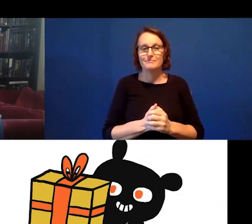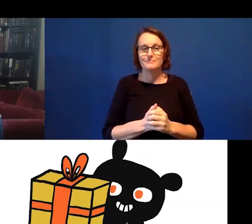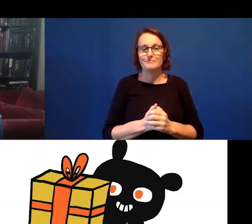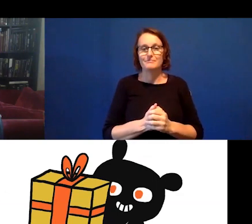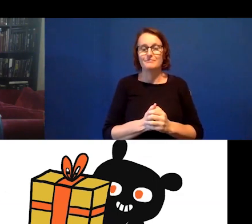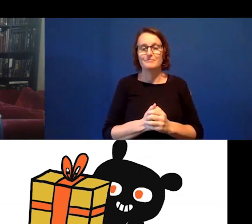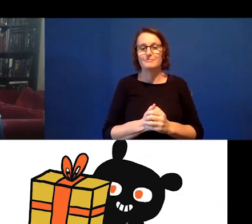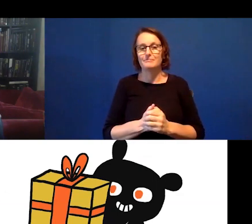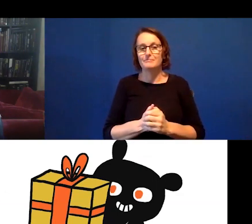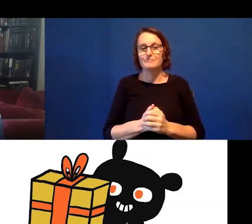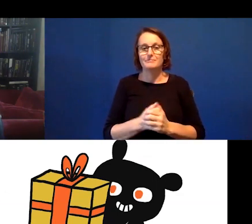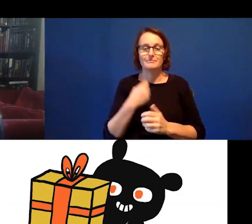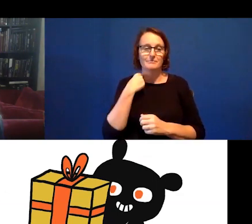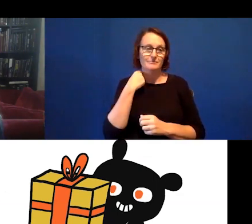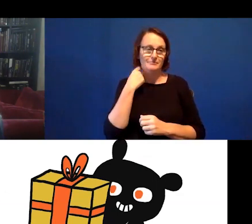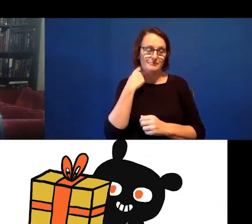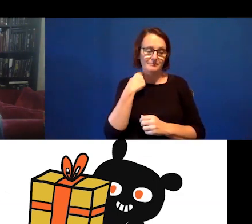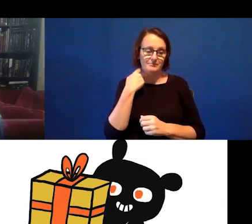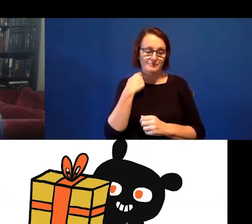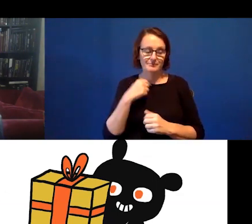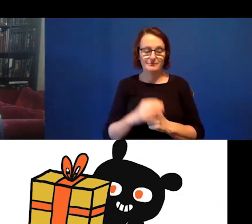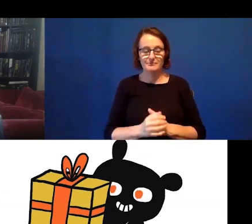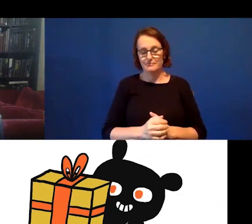In fact, we are